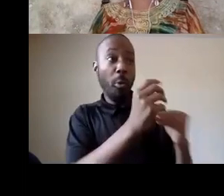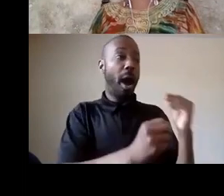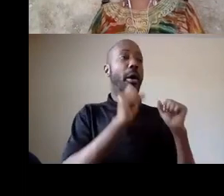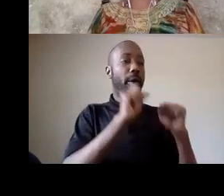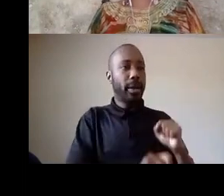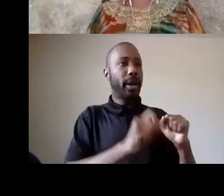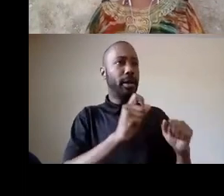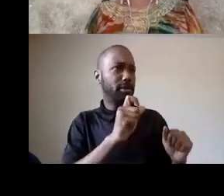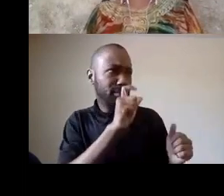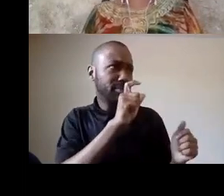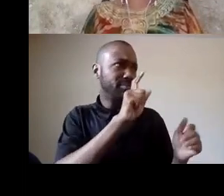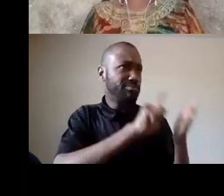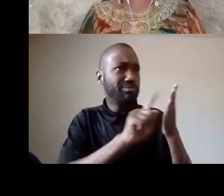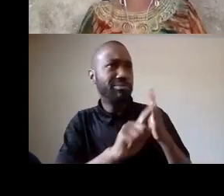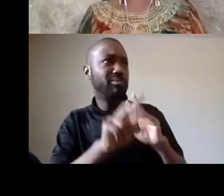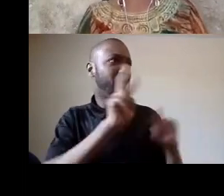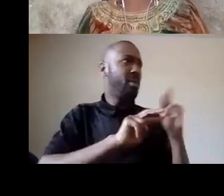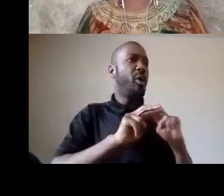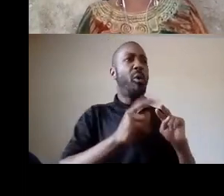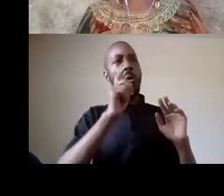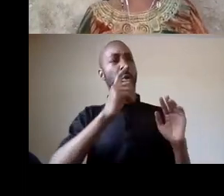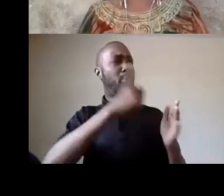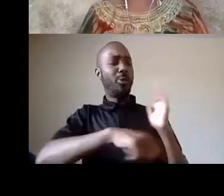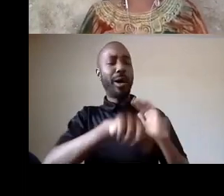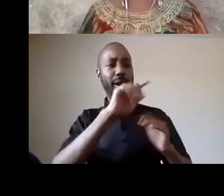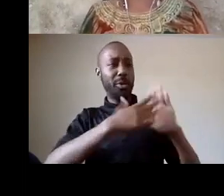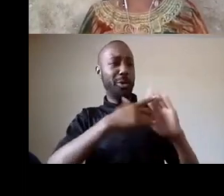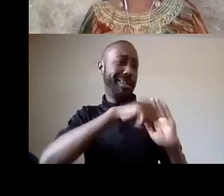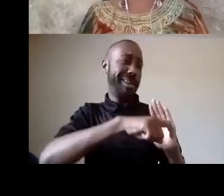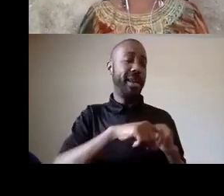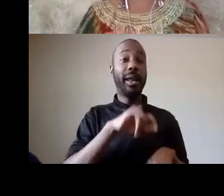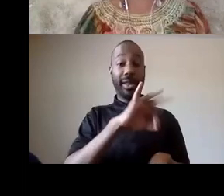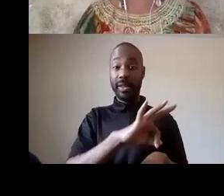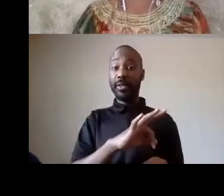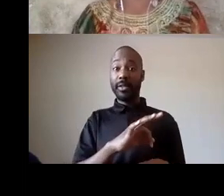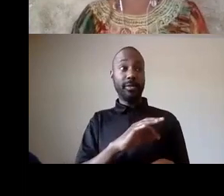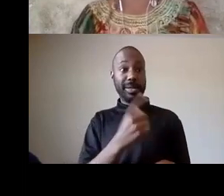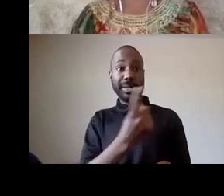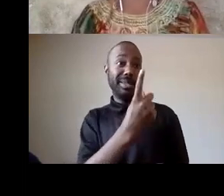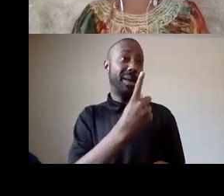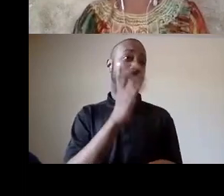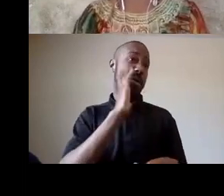sometimes intervene when there's you know possibilities of eruptions within the communities